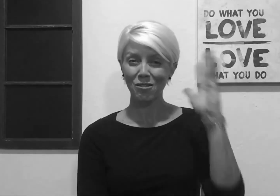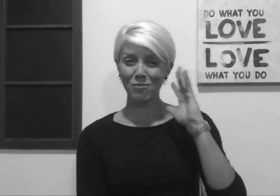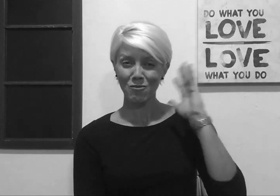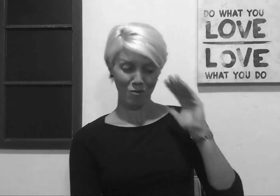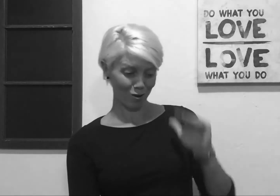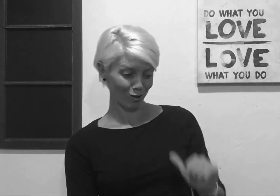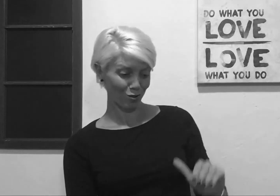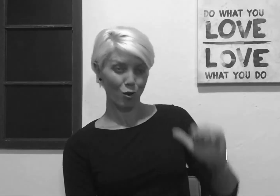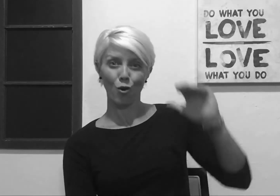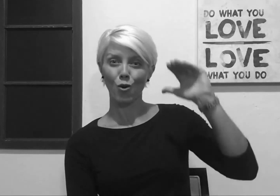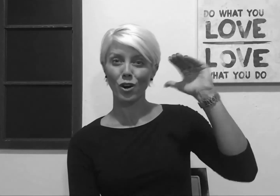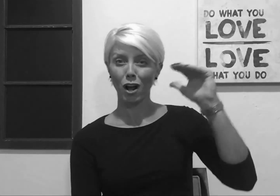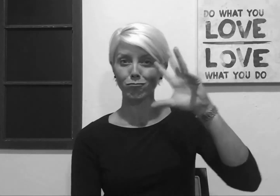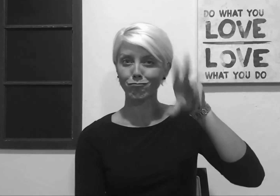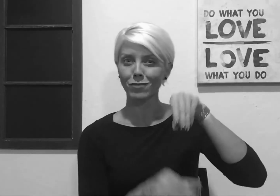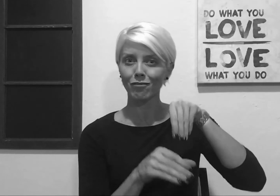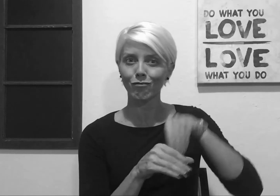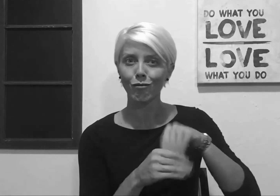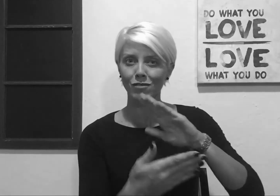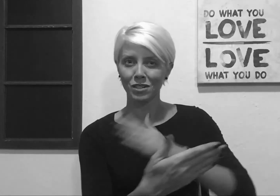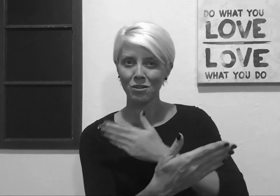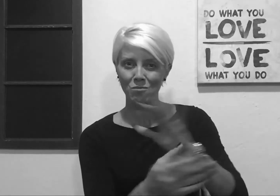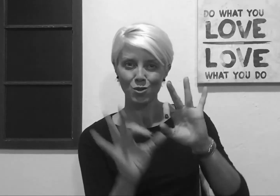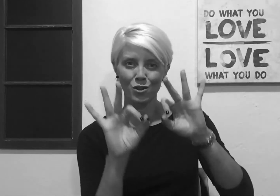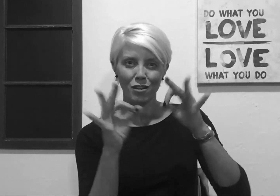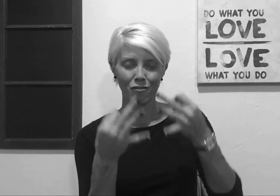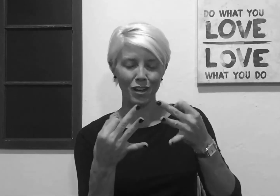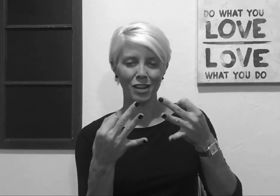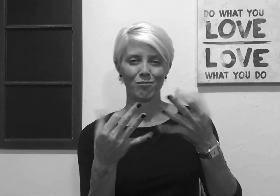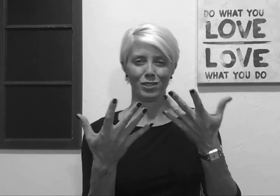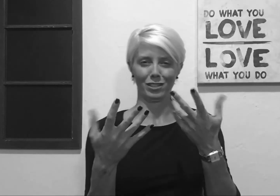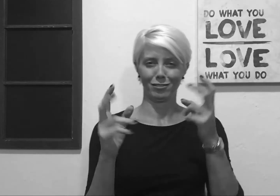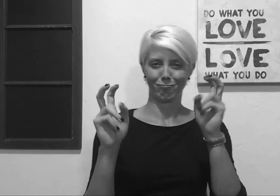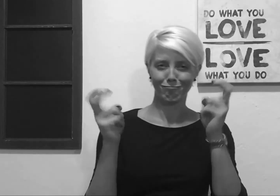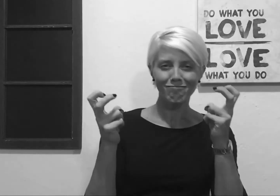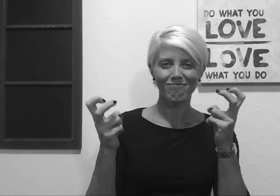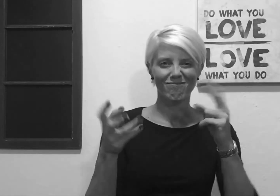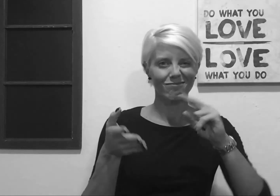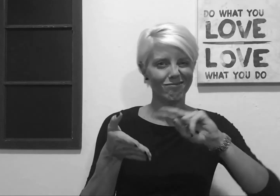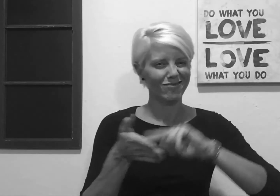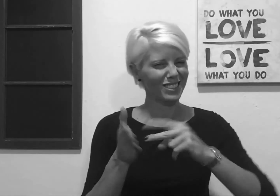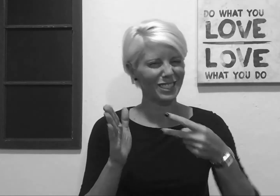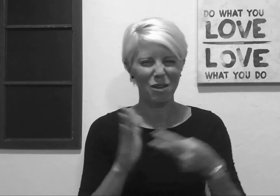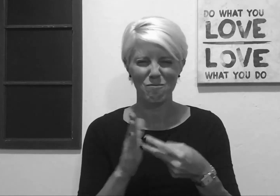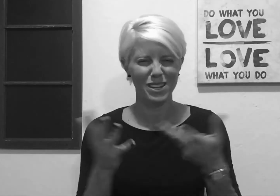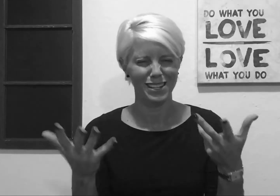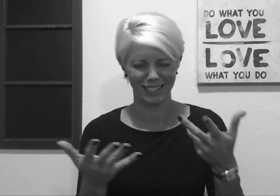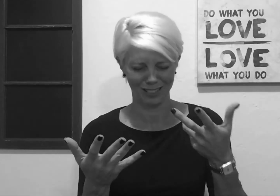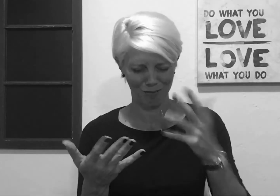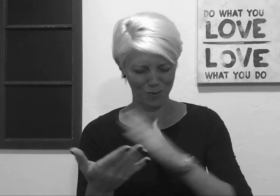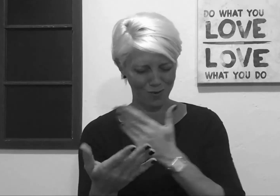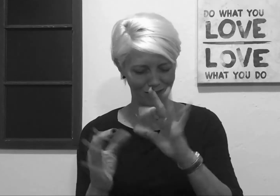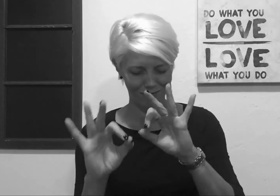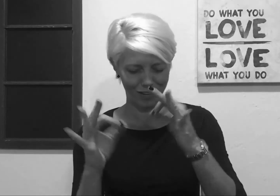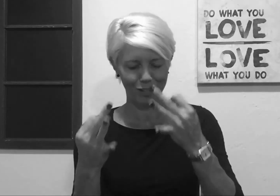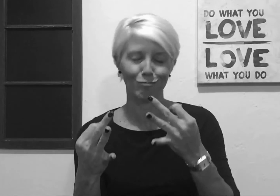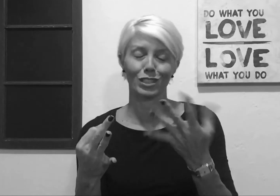Growing up, I was involved in a "musical family", which means that all of my family